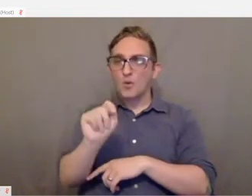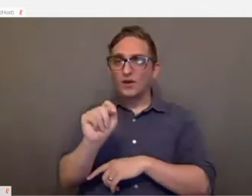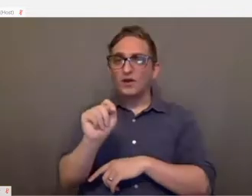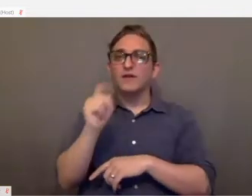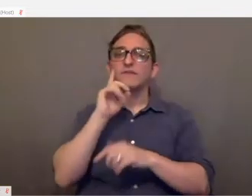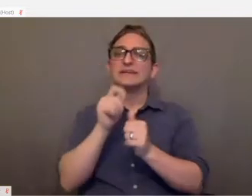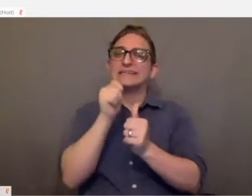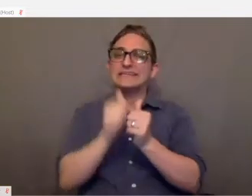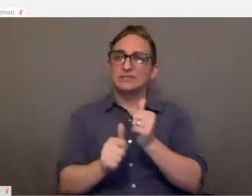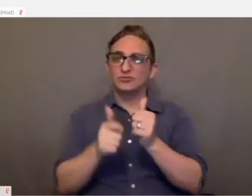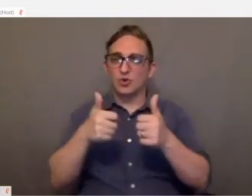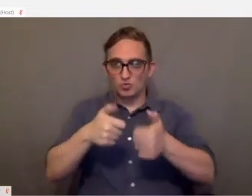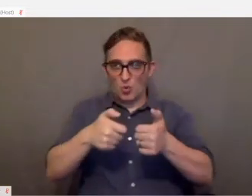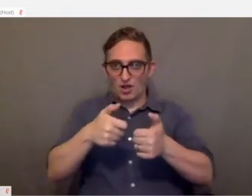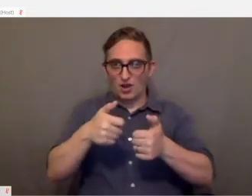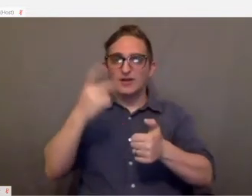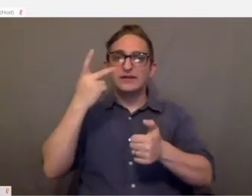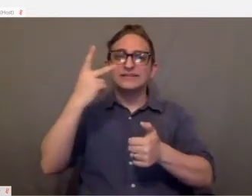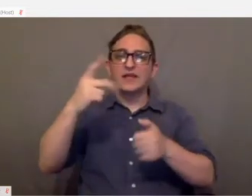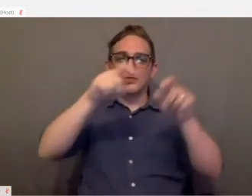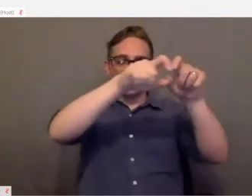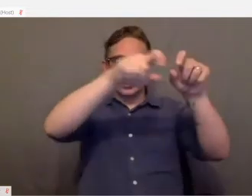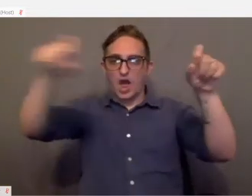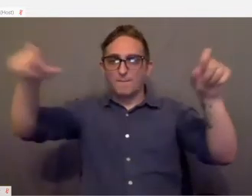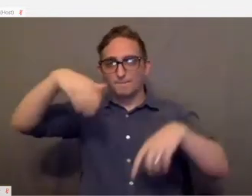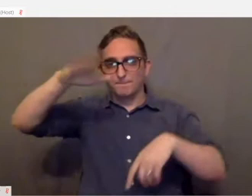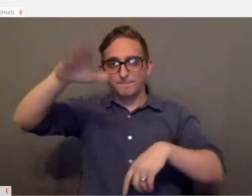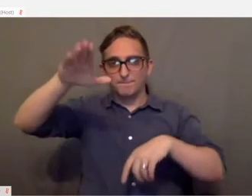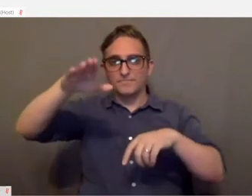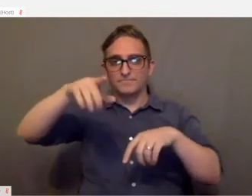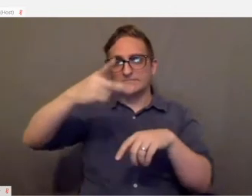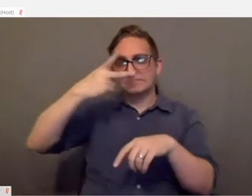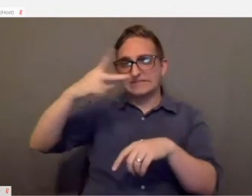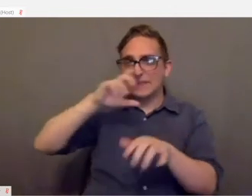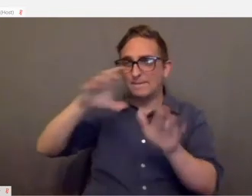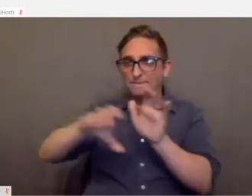So across the top of the device that's pictured on the right‑hand side of the screen here,